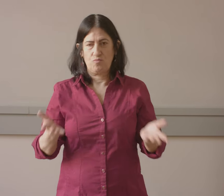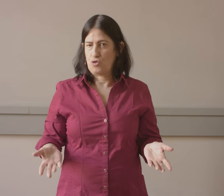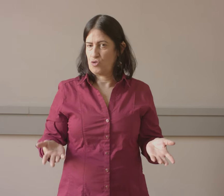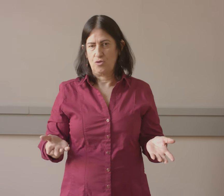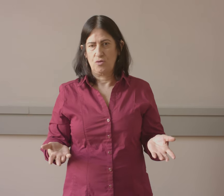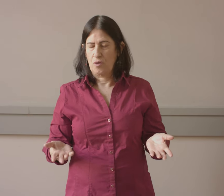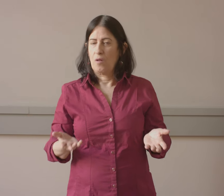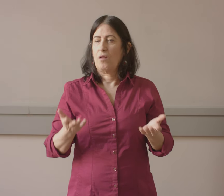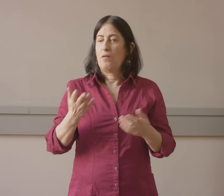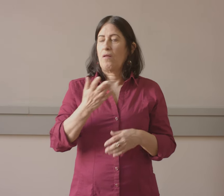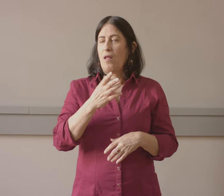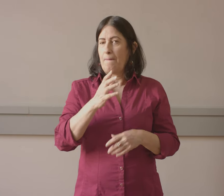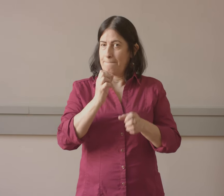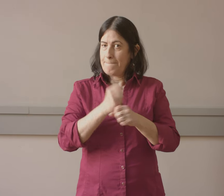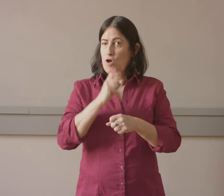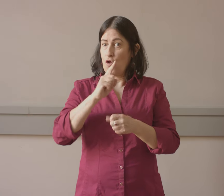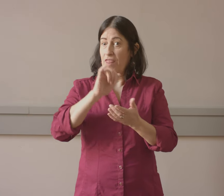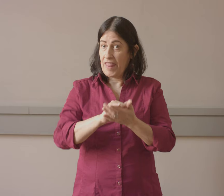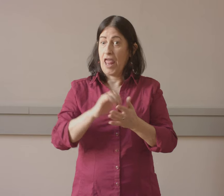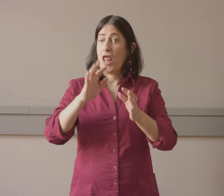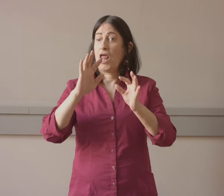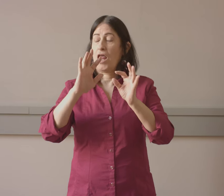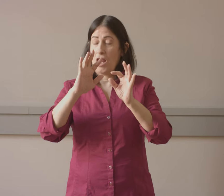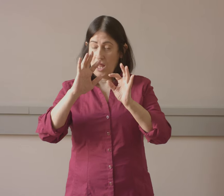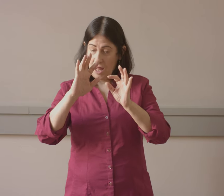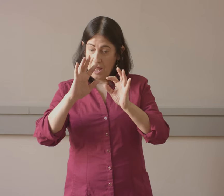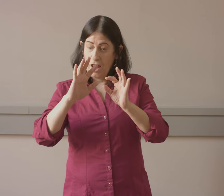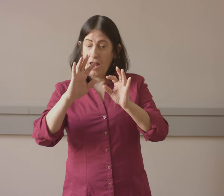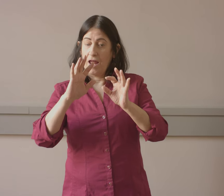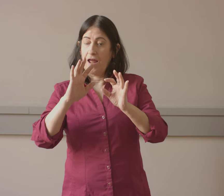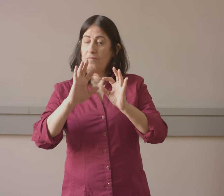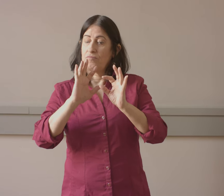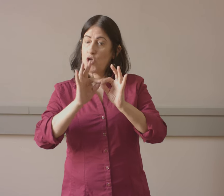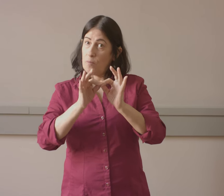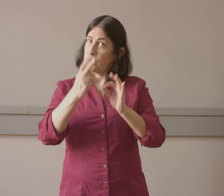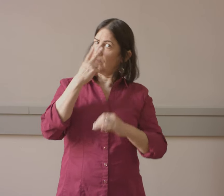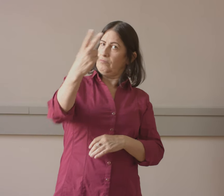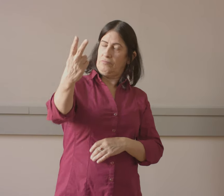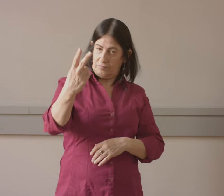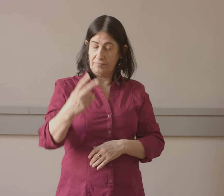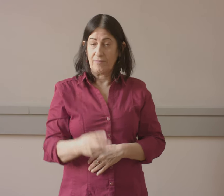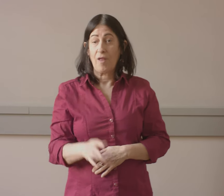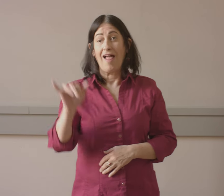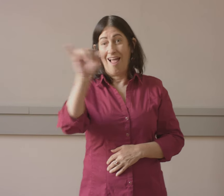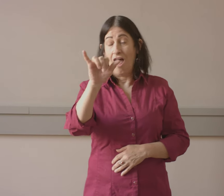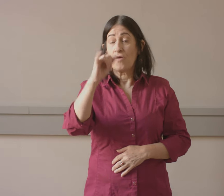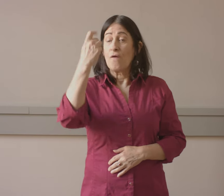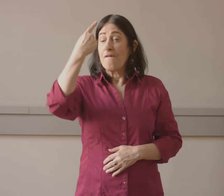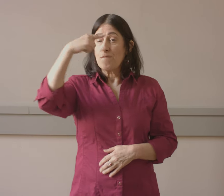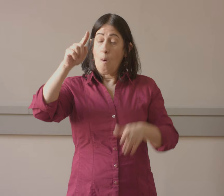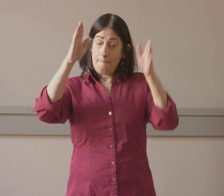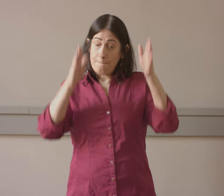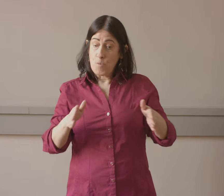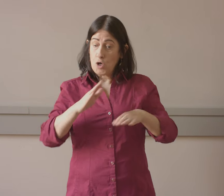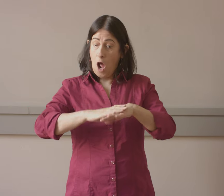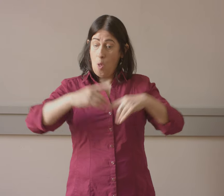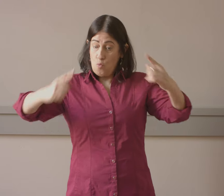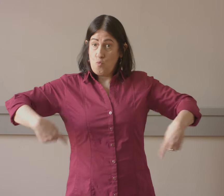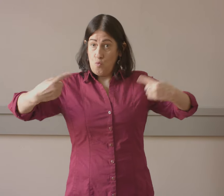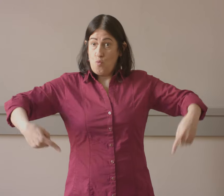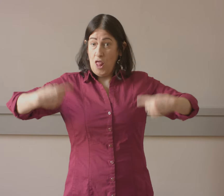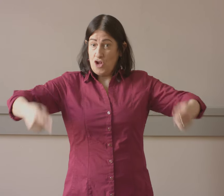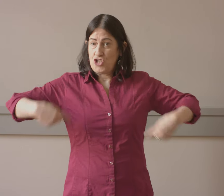in the front, and that there's no access to the actual interpreter provided.